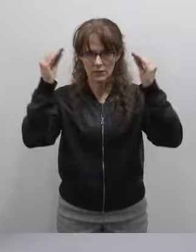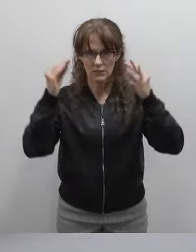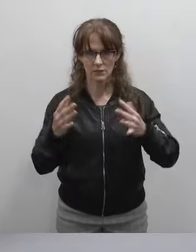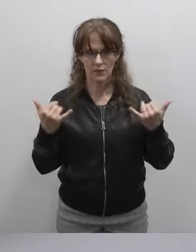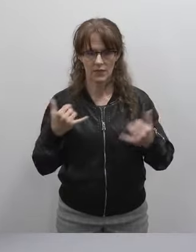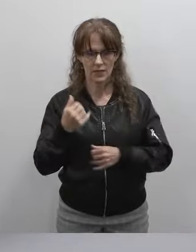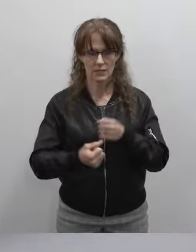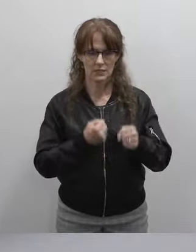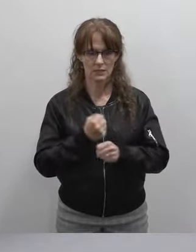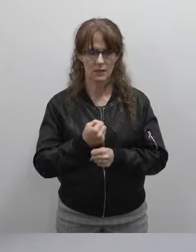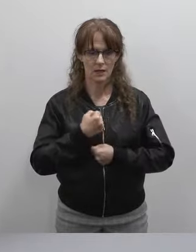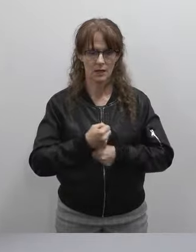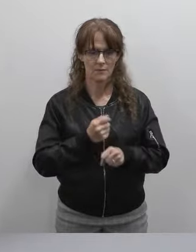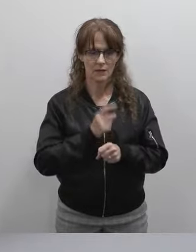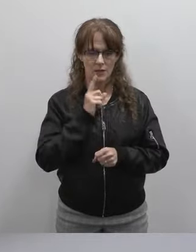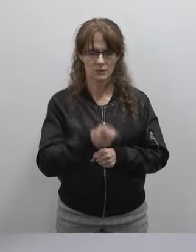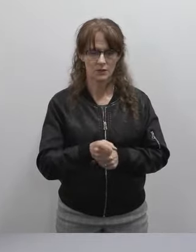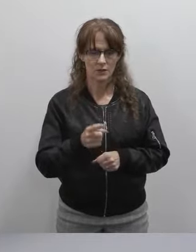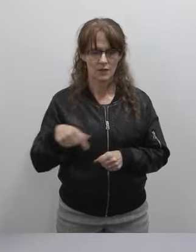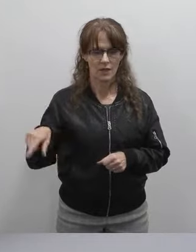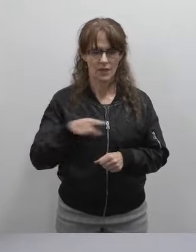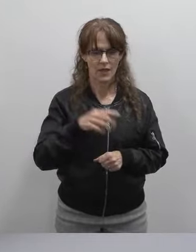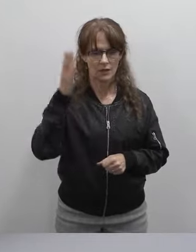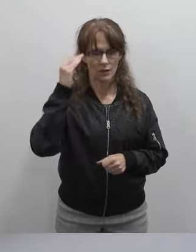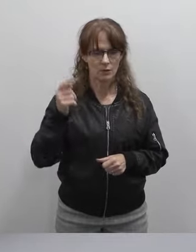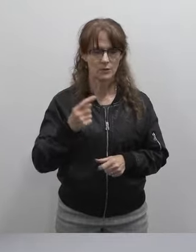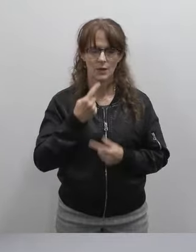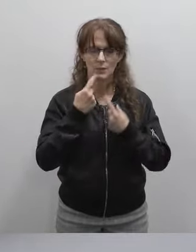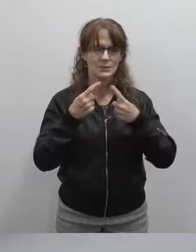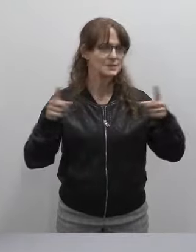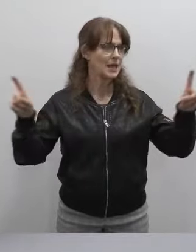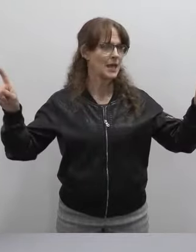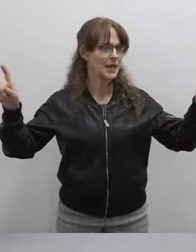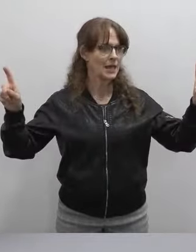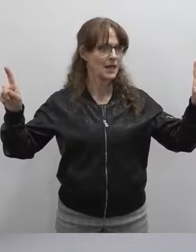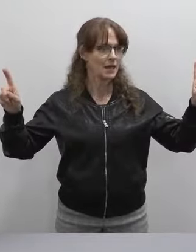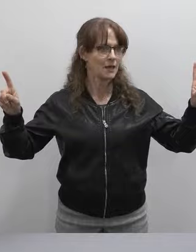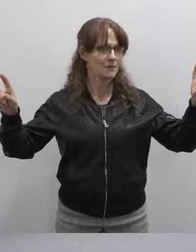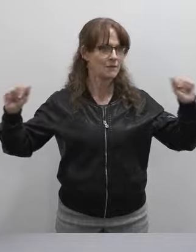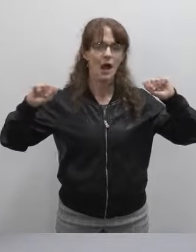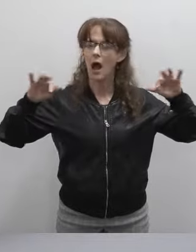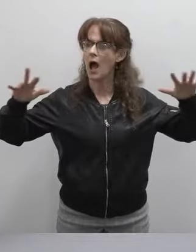and just wanna make sure that they know it and that we're shouting it from the rooftops, as you like to say.